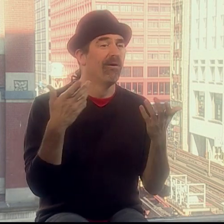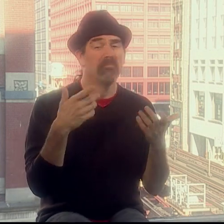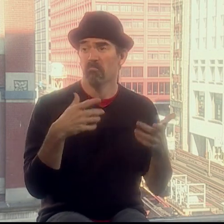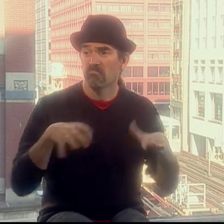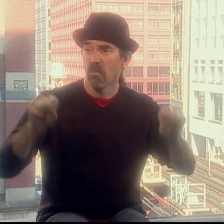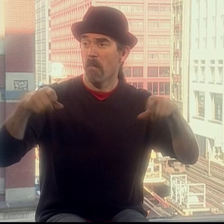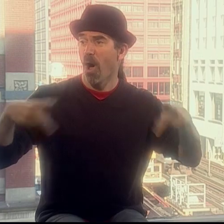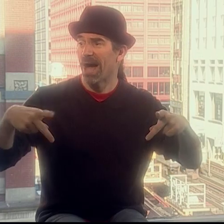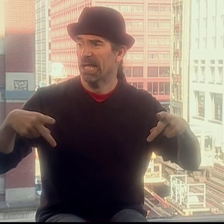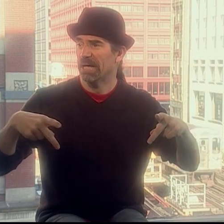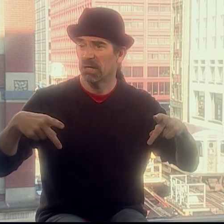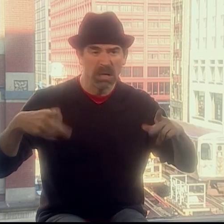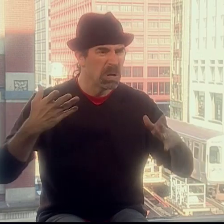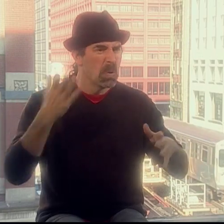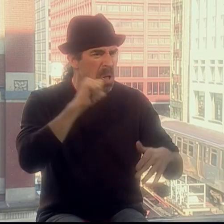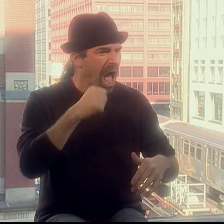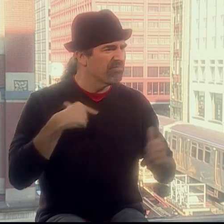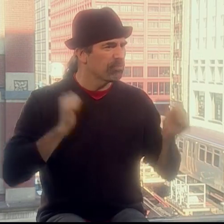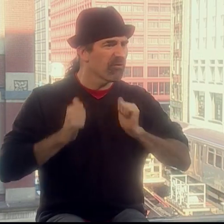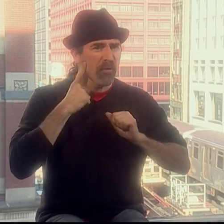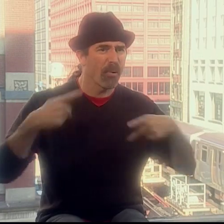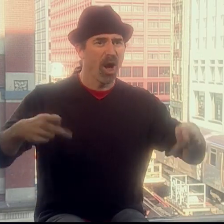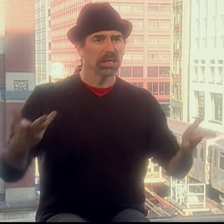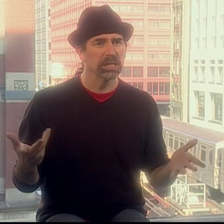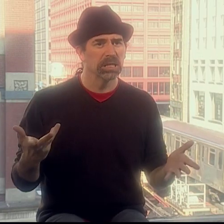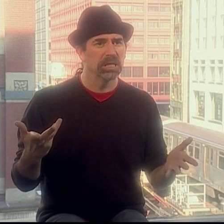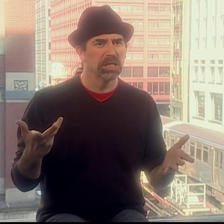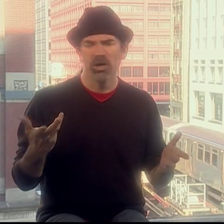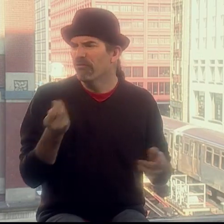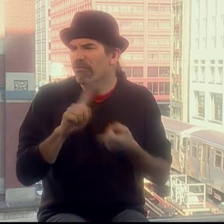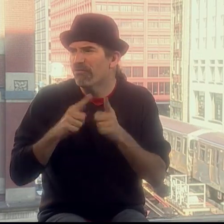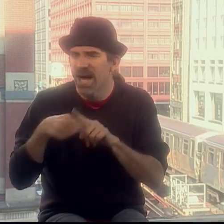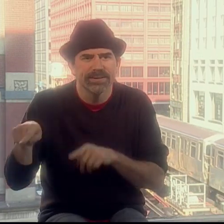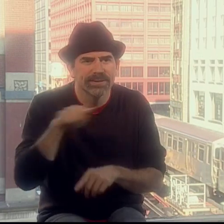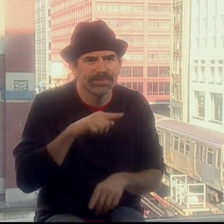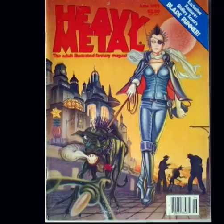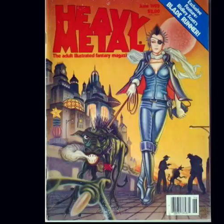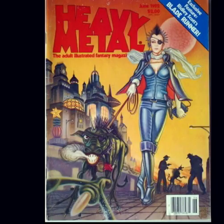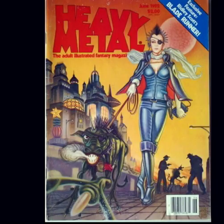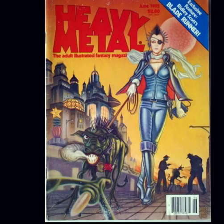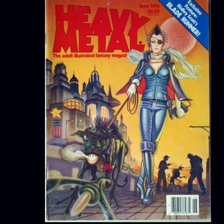We'd throw these parties and we thought, "Why not have a performance party with just our friends?"